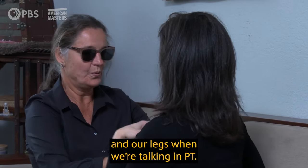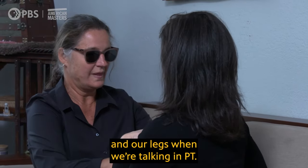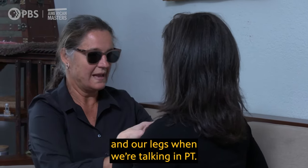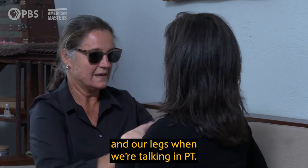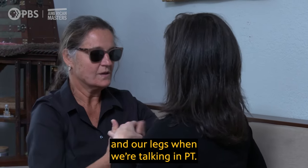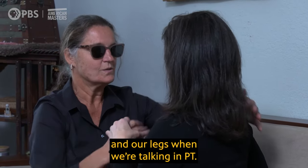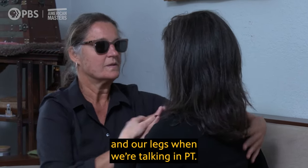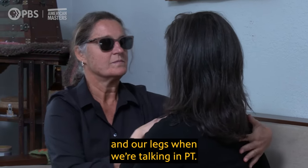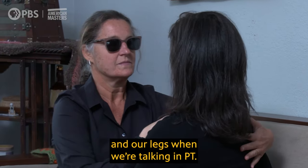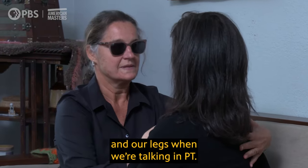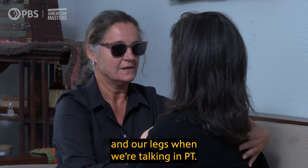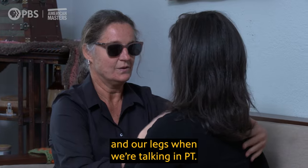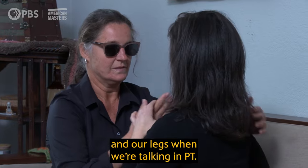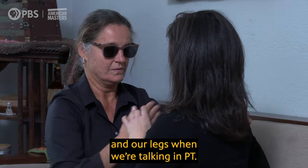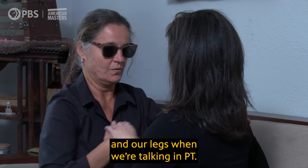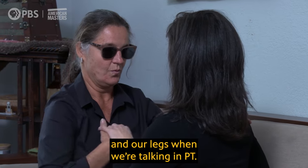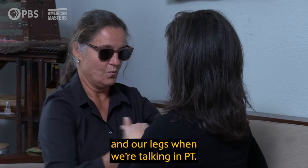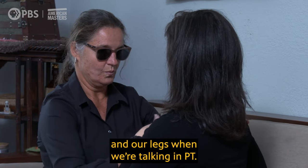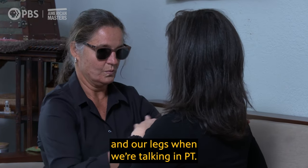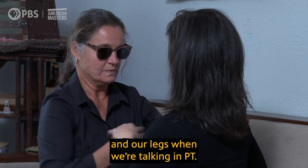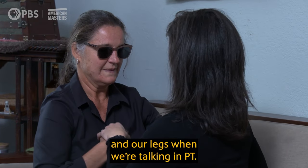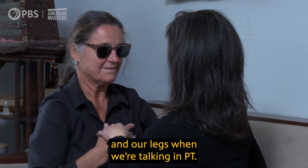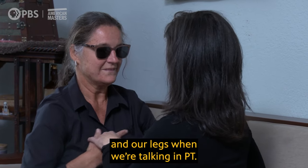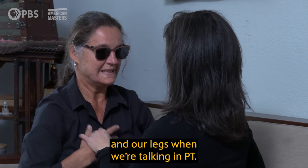and our legs when we’re talking in PT.